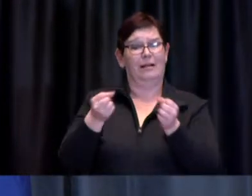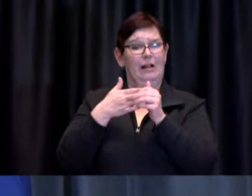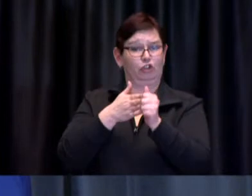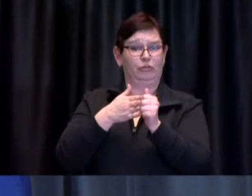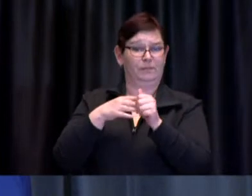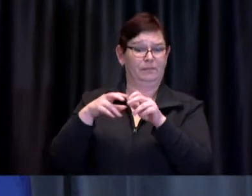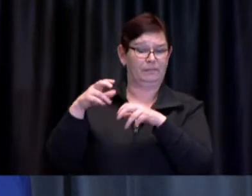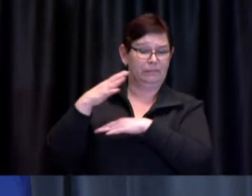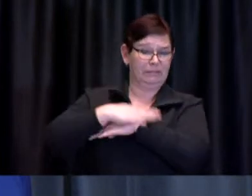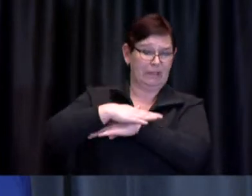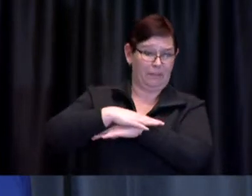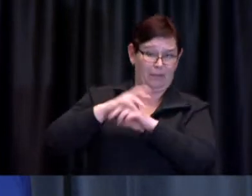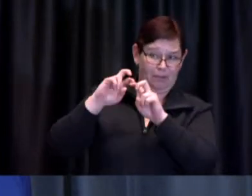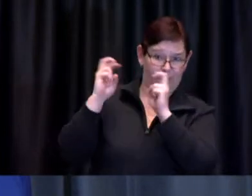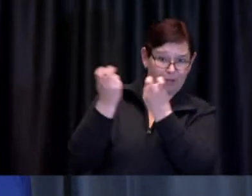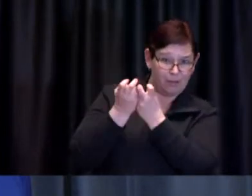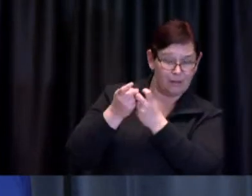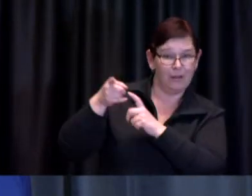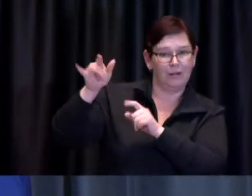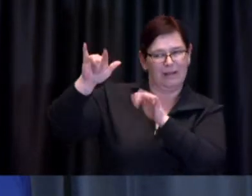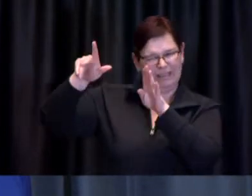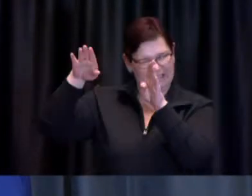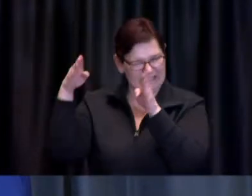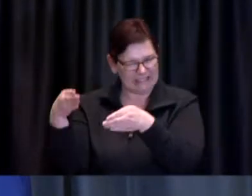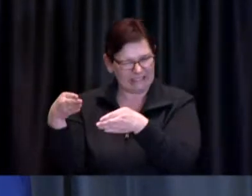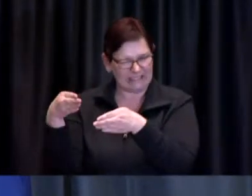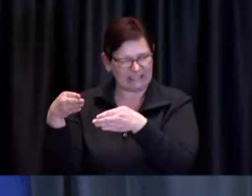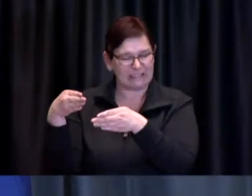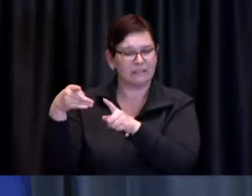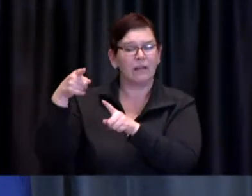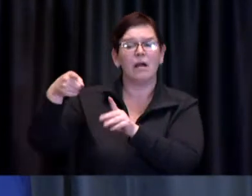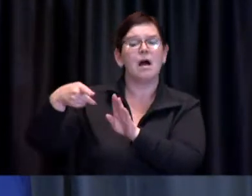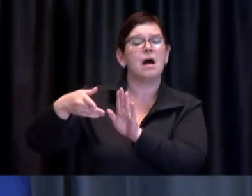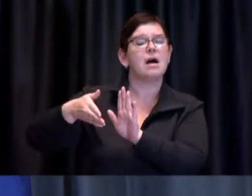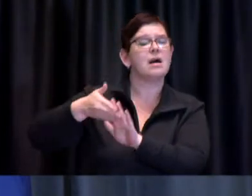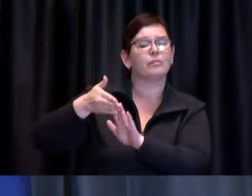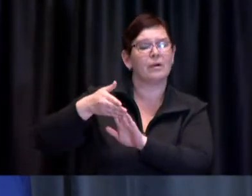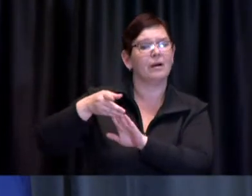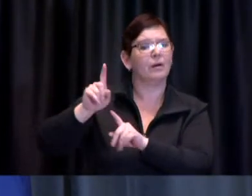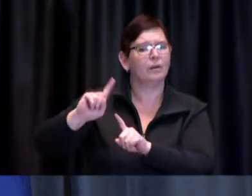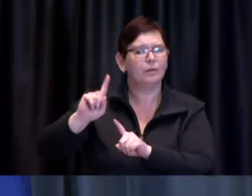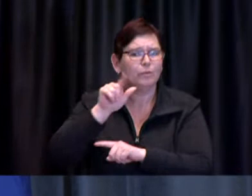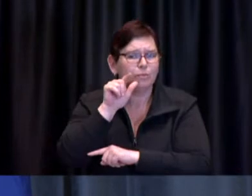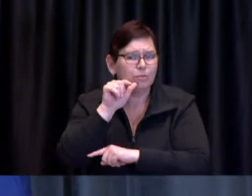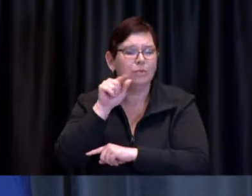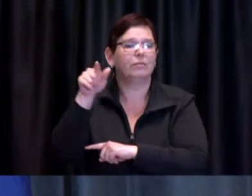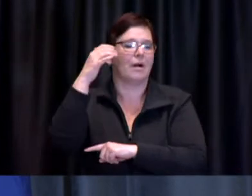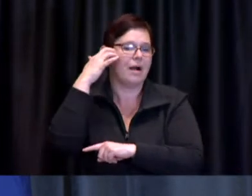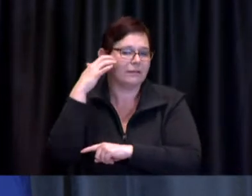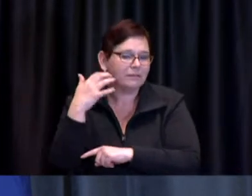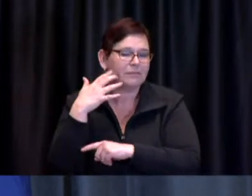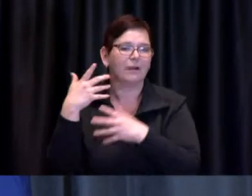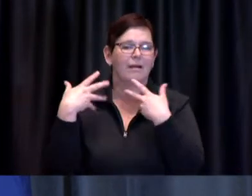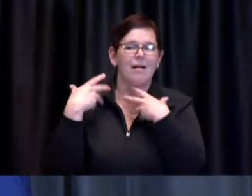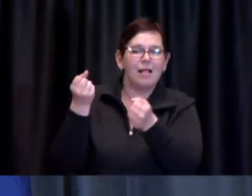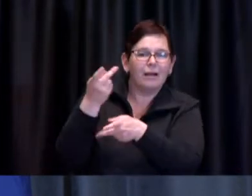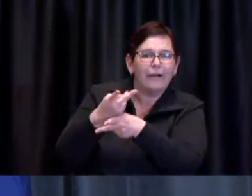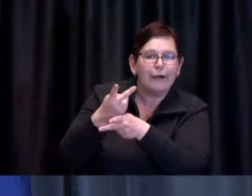and are operated by our hospital and our Ontario Health Teams so they are active now